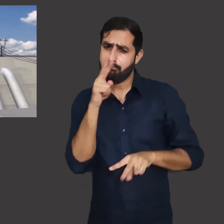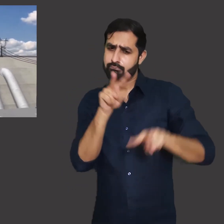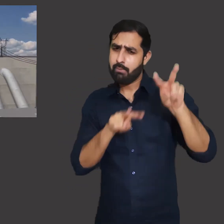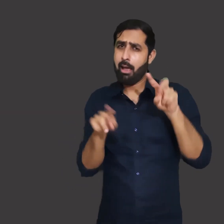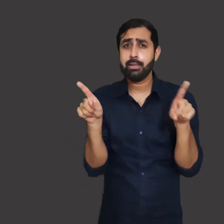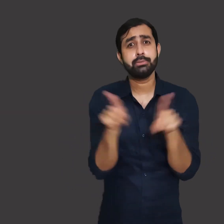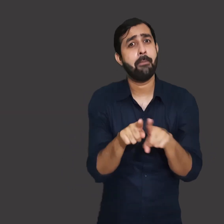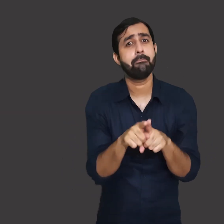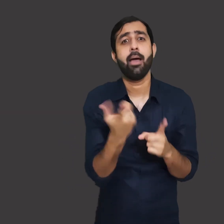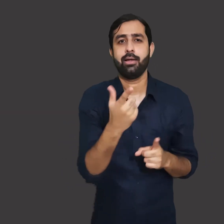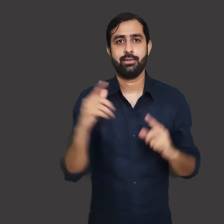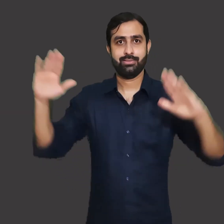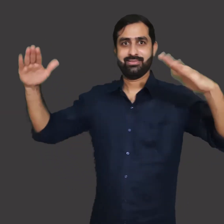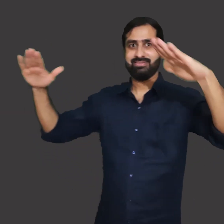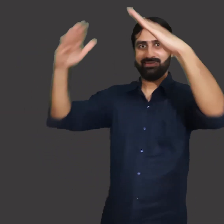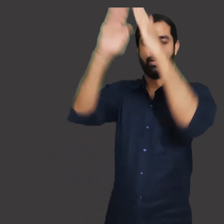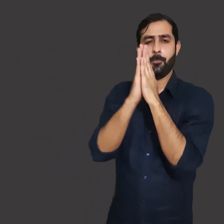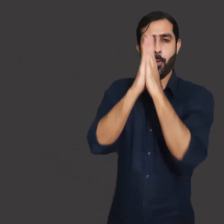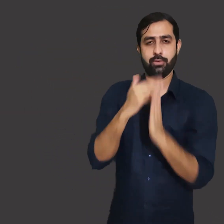Dams are compared to temples in India.